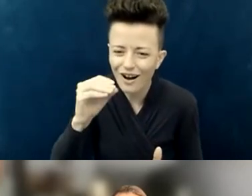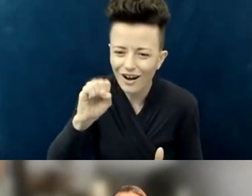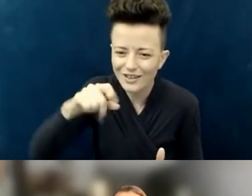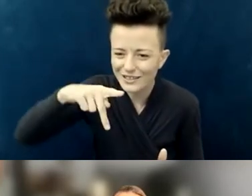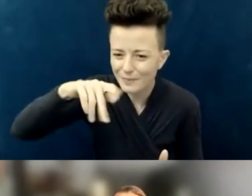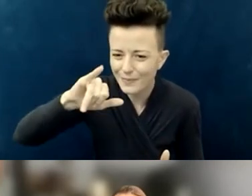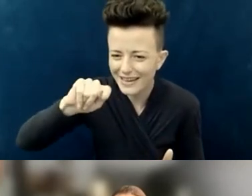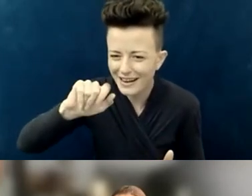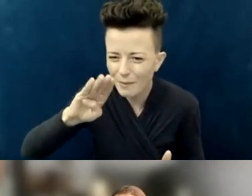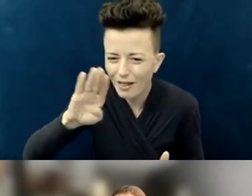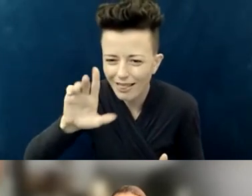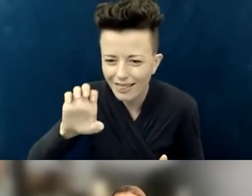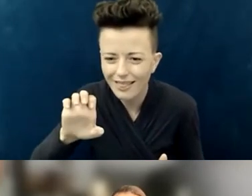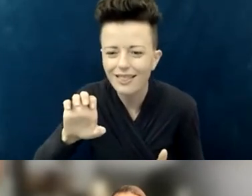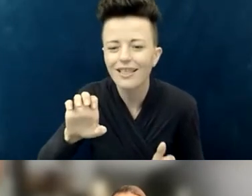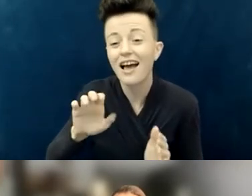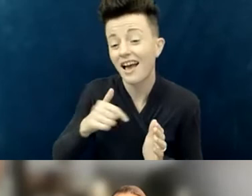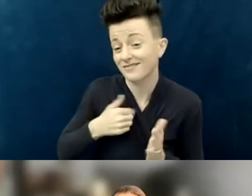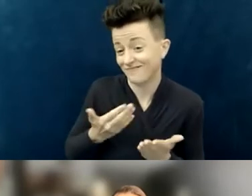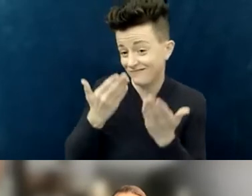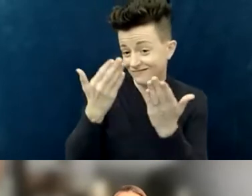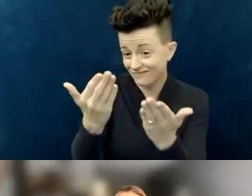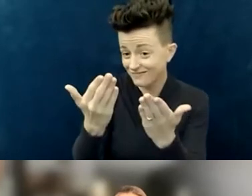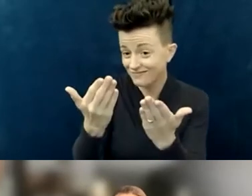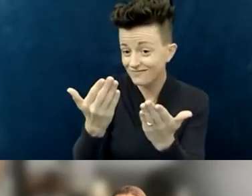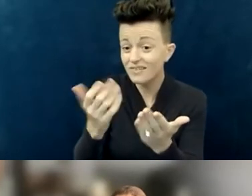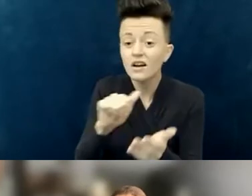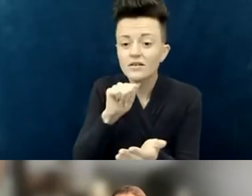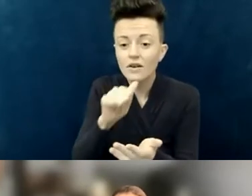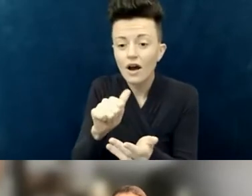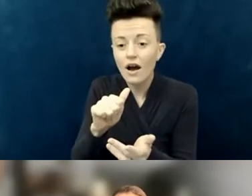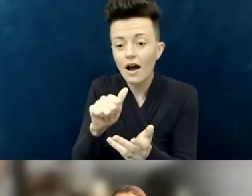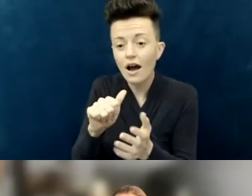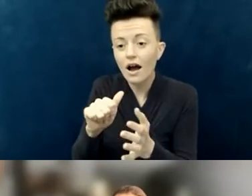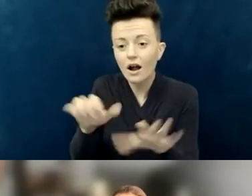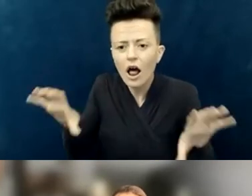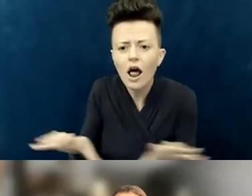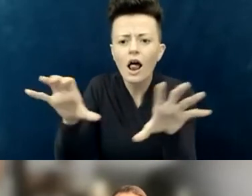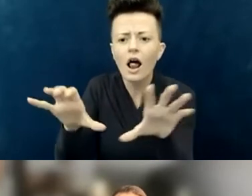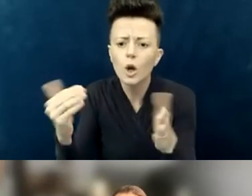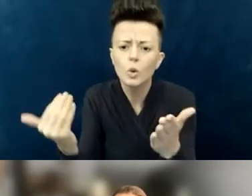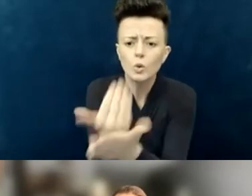and more reforming of things that already exist. It's not so much that we need more initiatives,